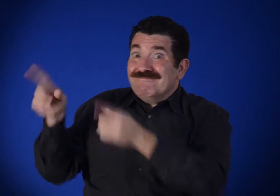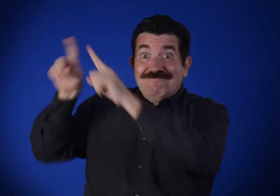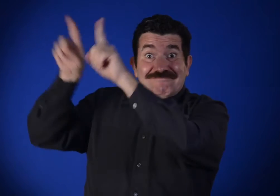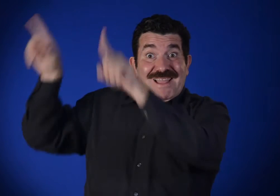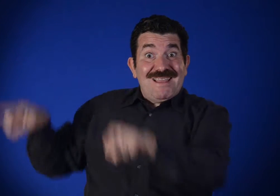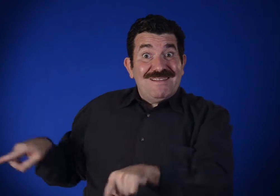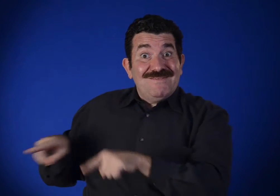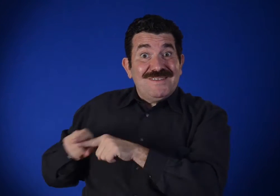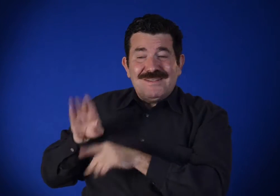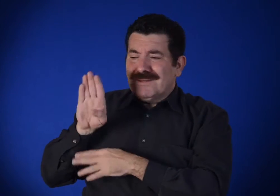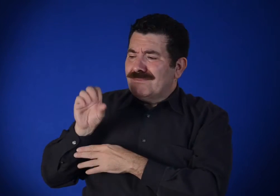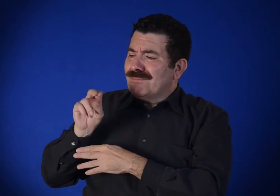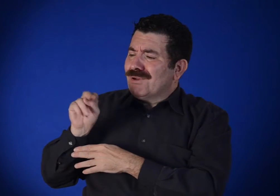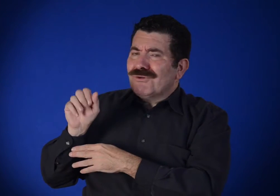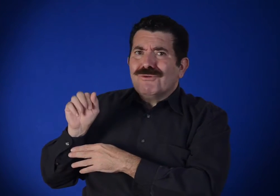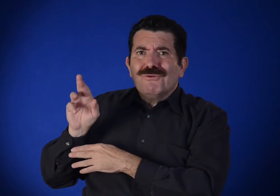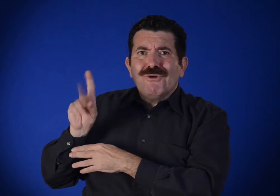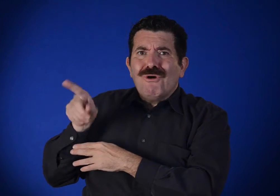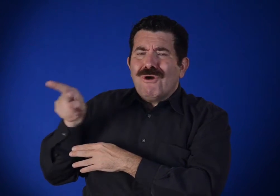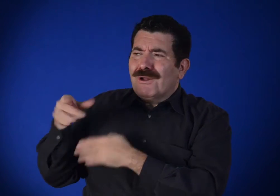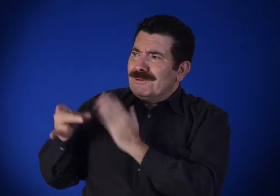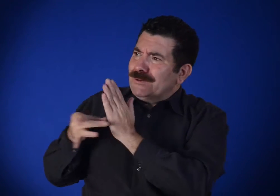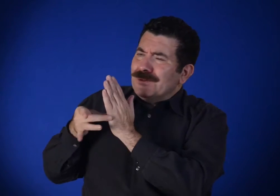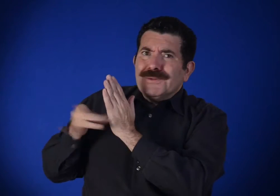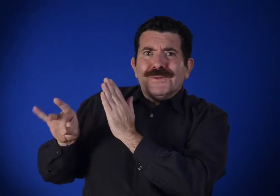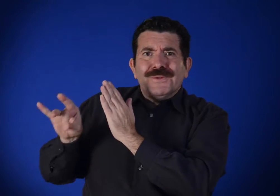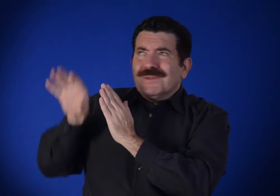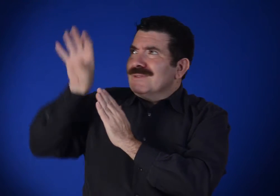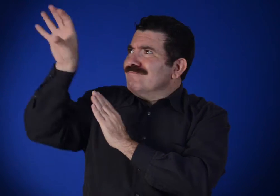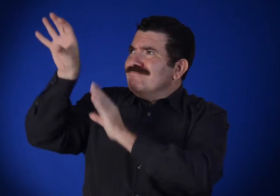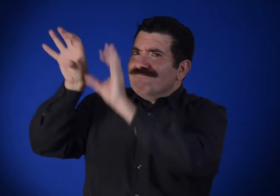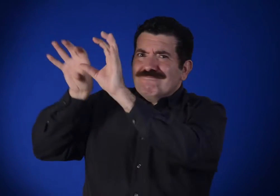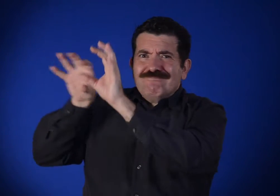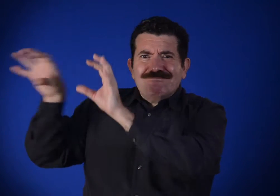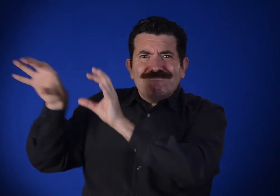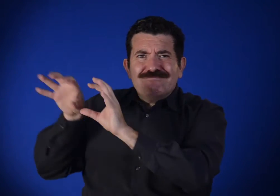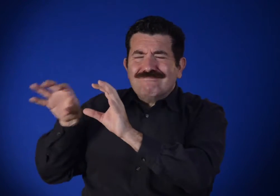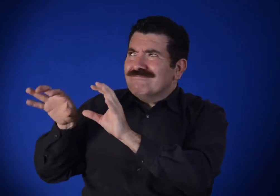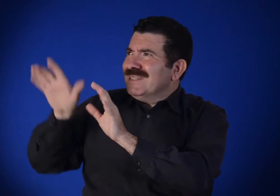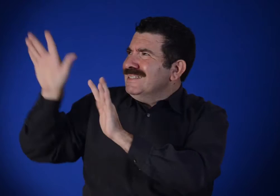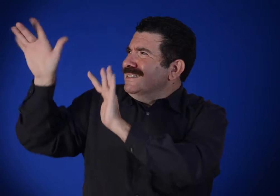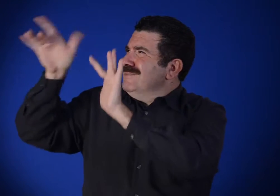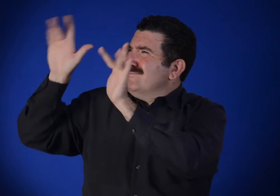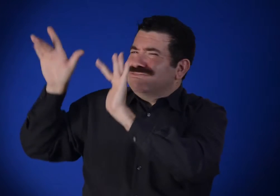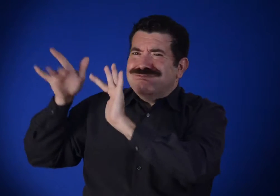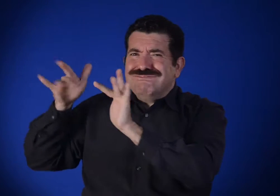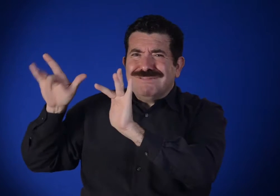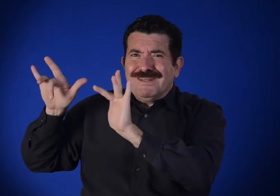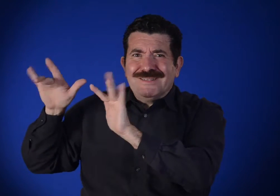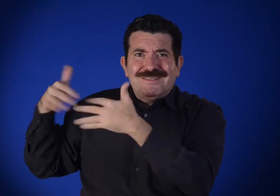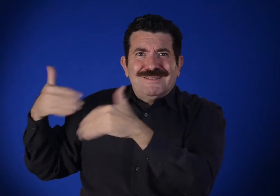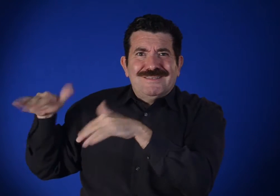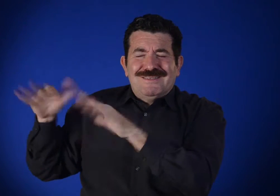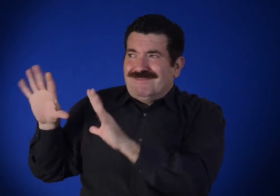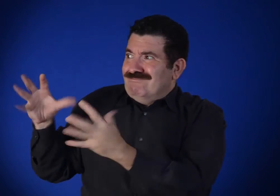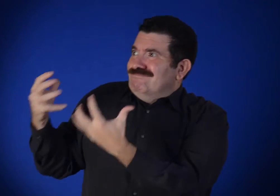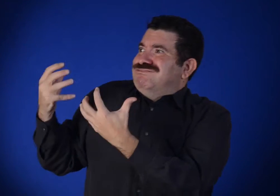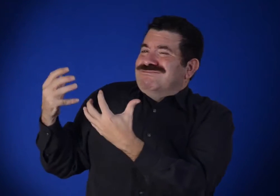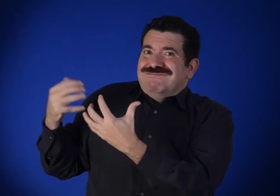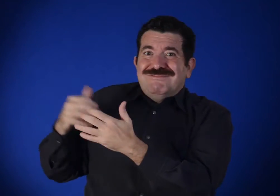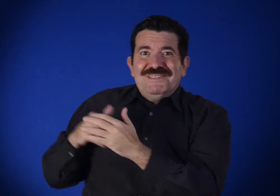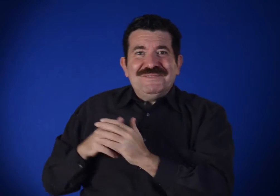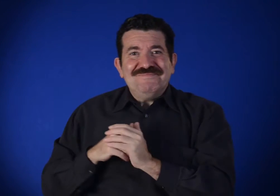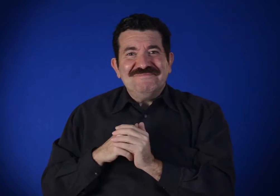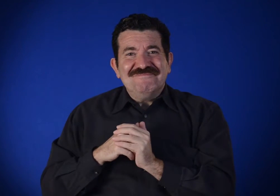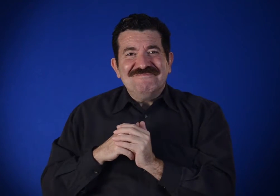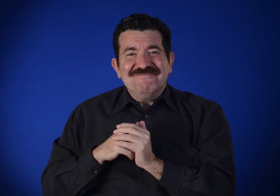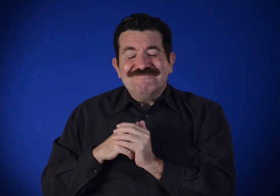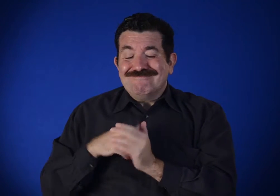Bonnard expertly arranges these colors within this painting.